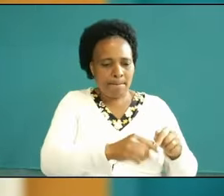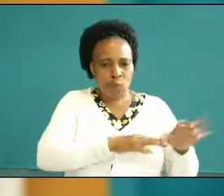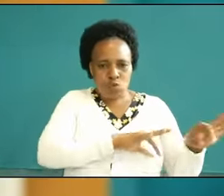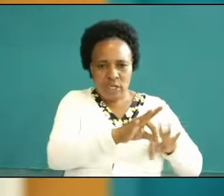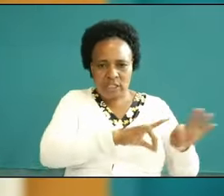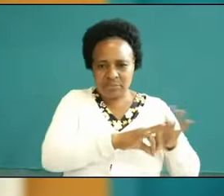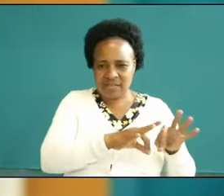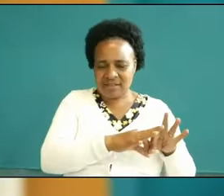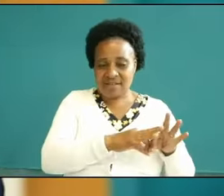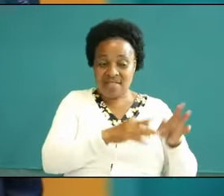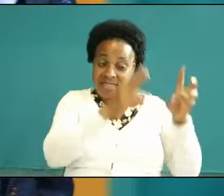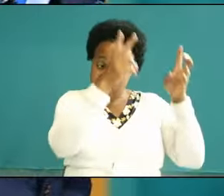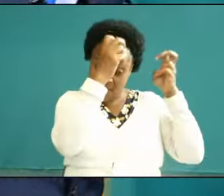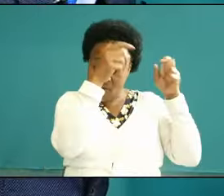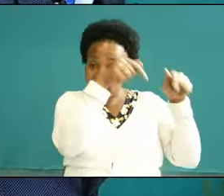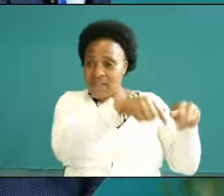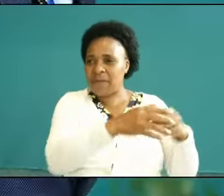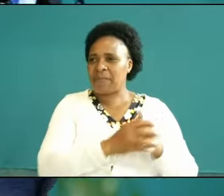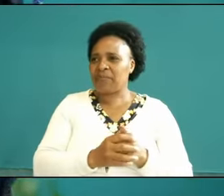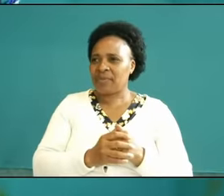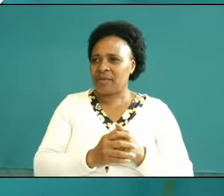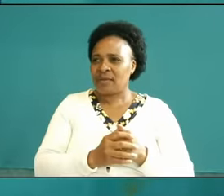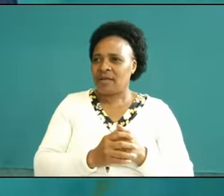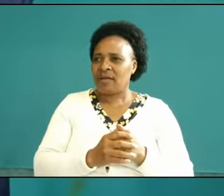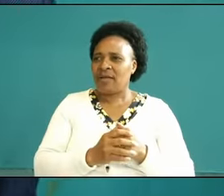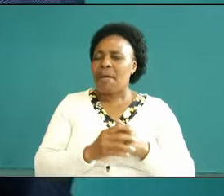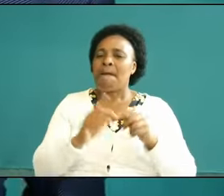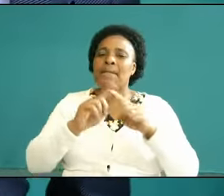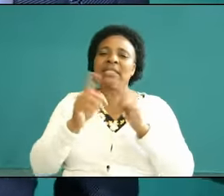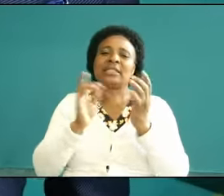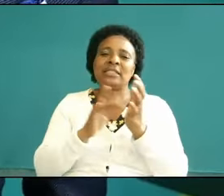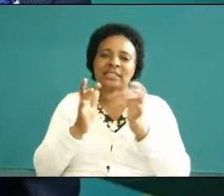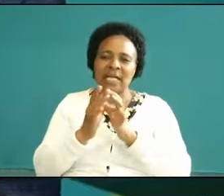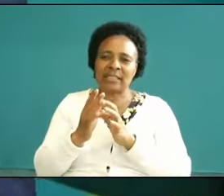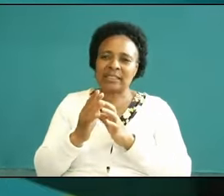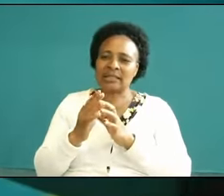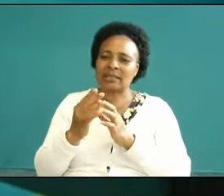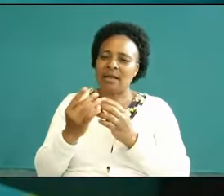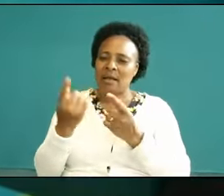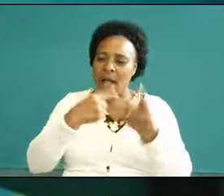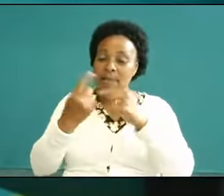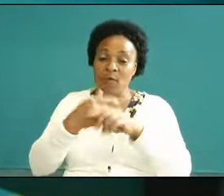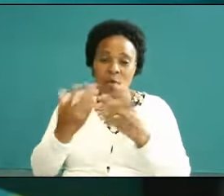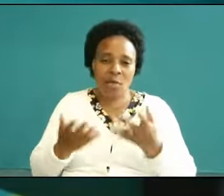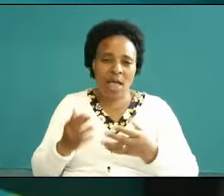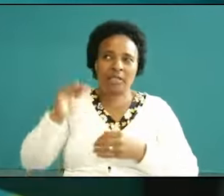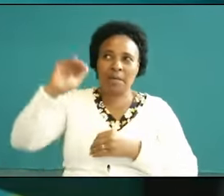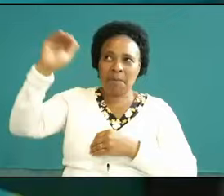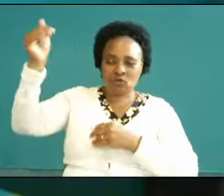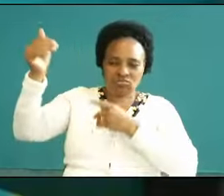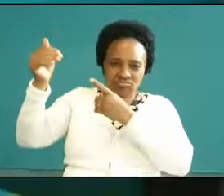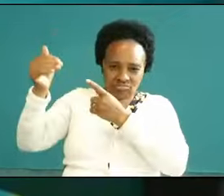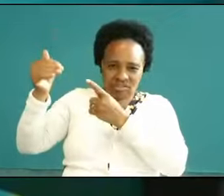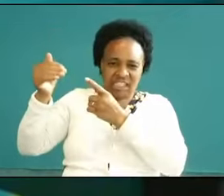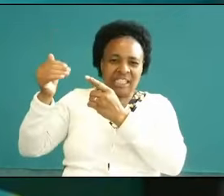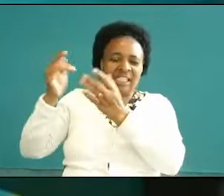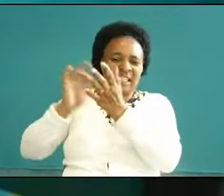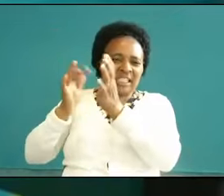demon case they can't manage but Jesus is coming from the mountain on the mountain Jesus was in